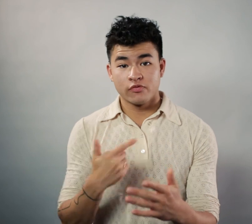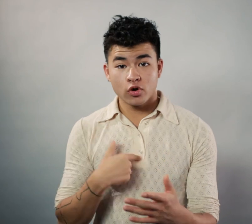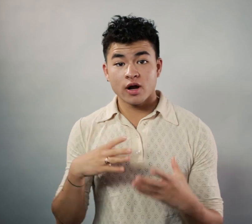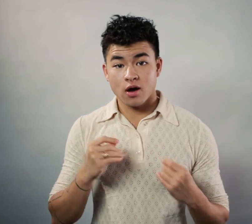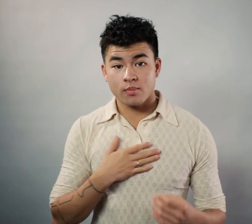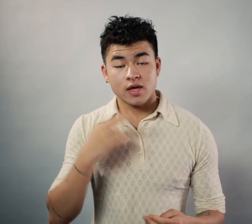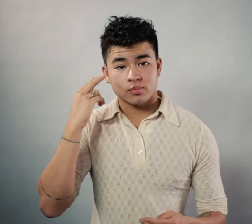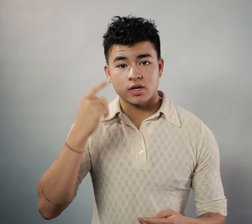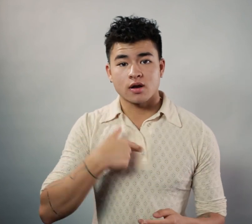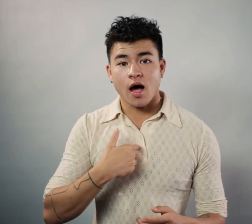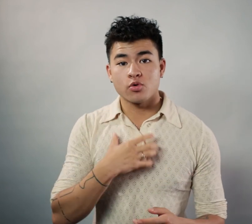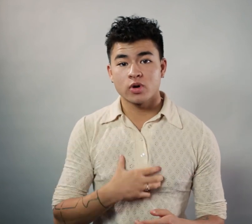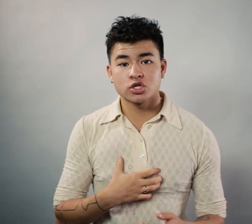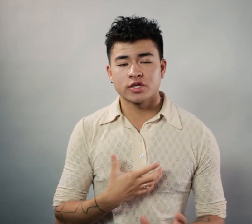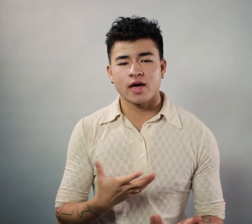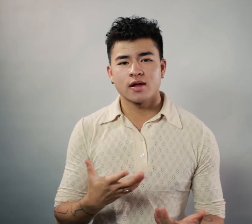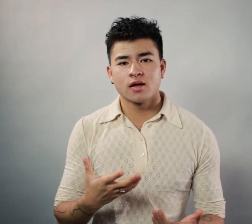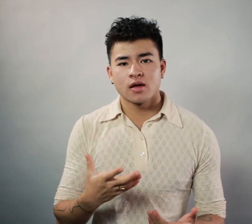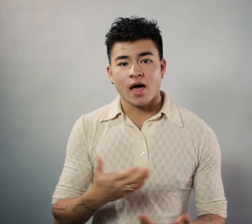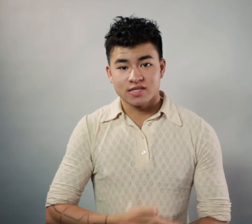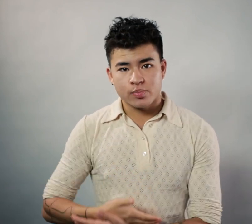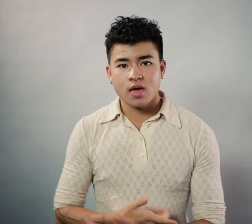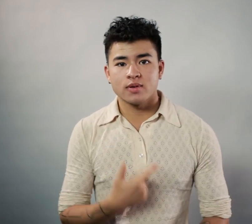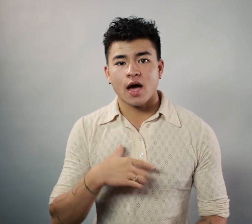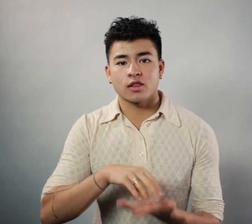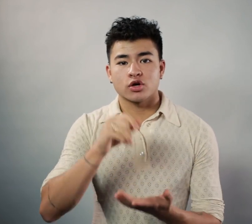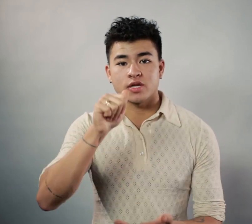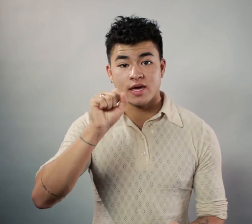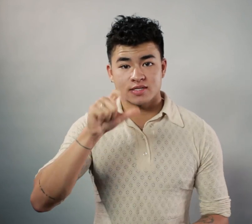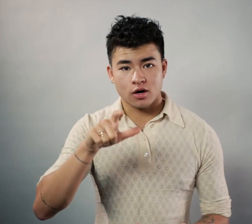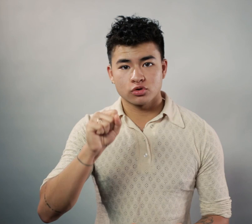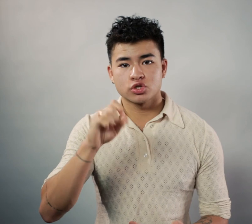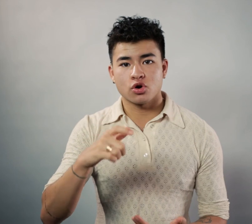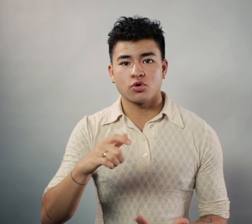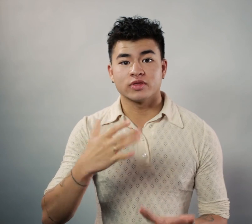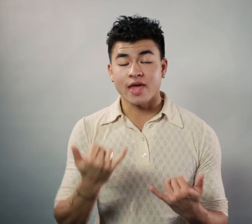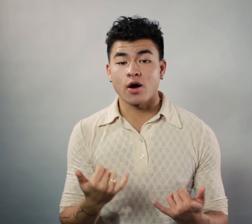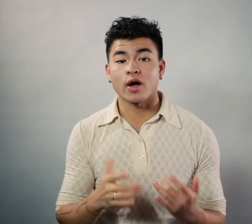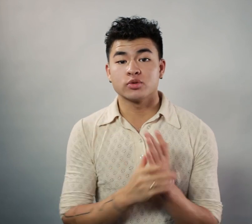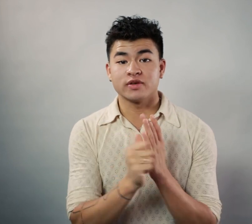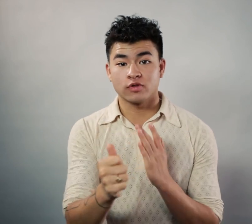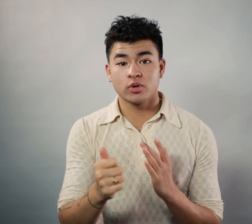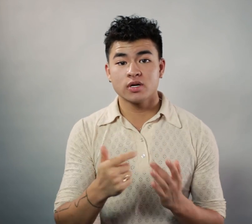Before I got my implant, I wish that ... as a baby I learned ASL so now I could be fluent.